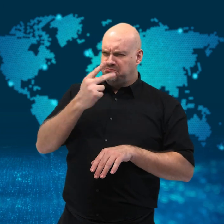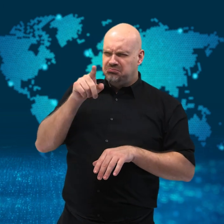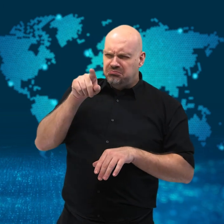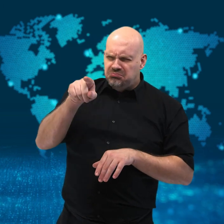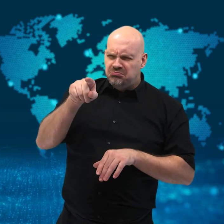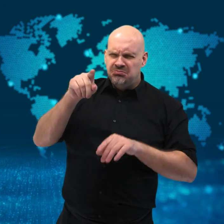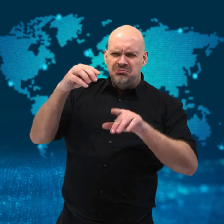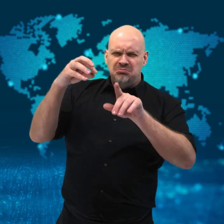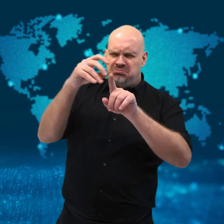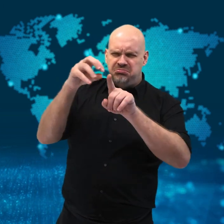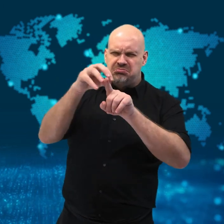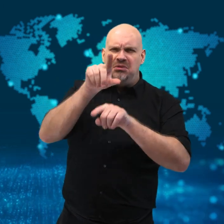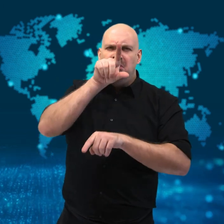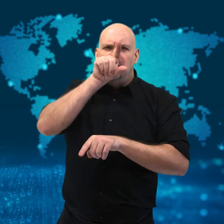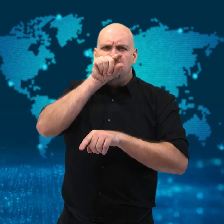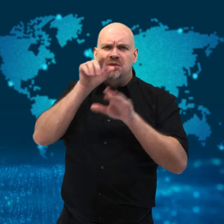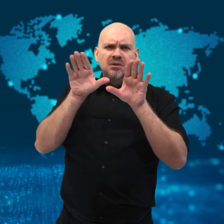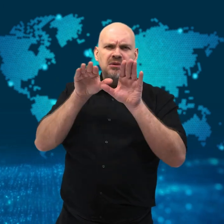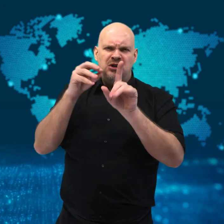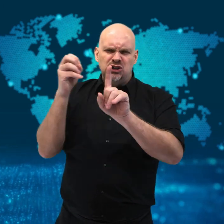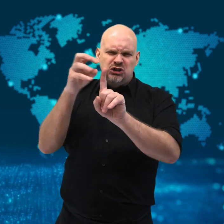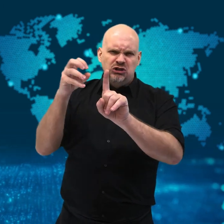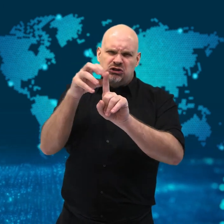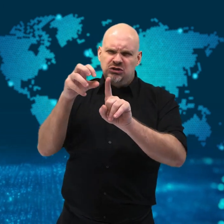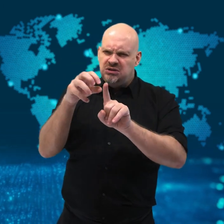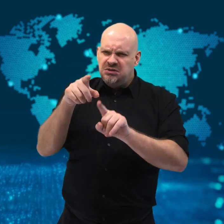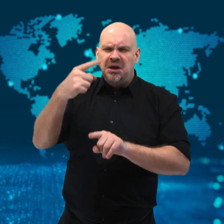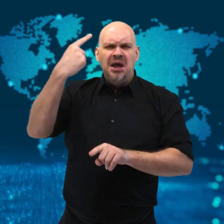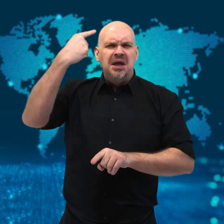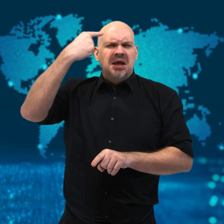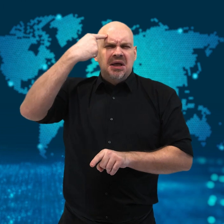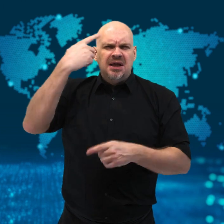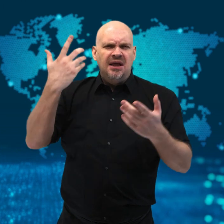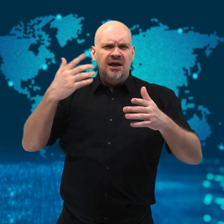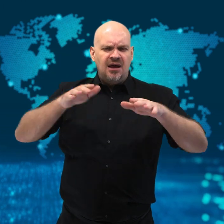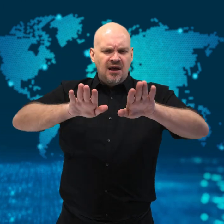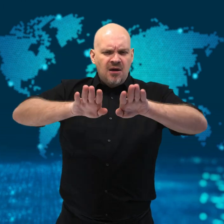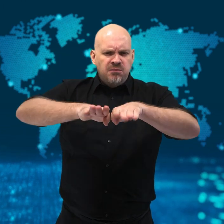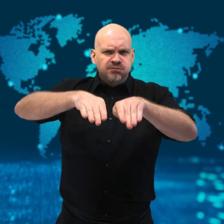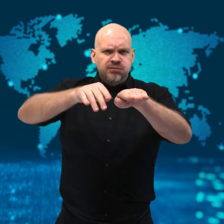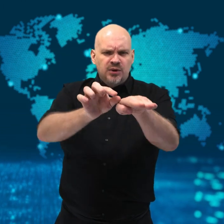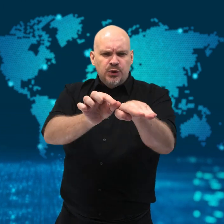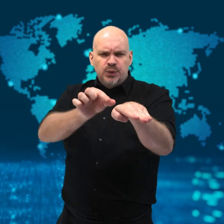As he walked towards the creature with his two-year-old